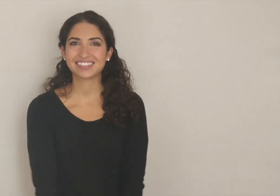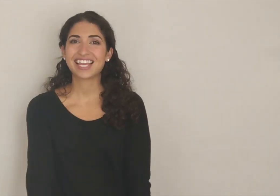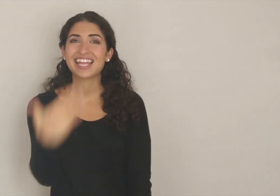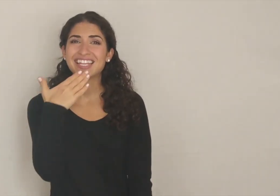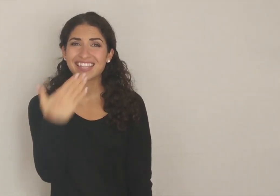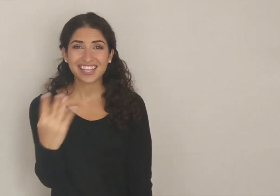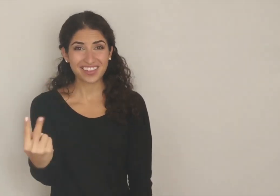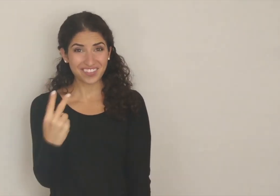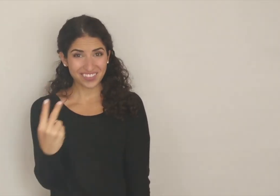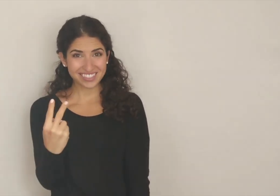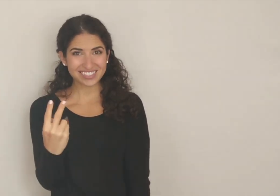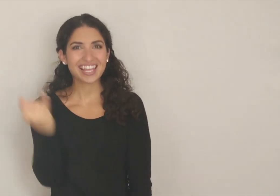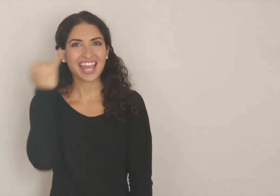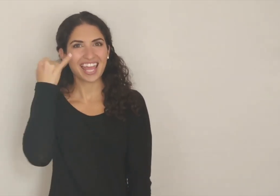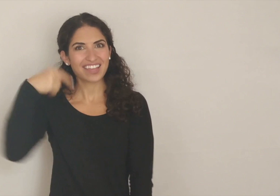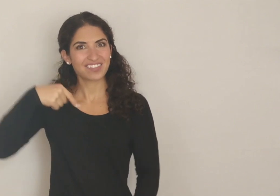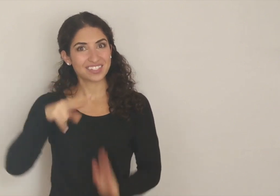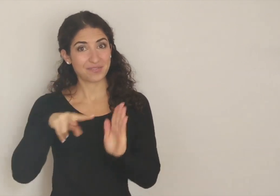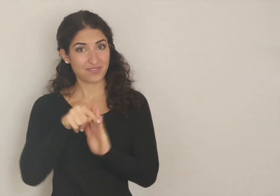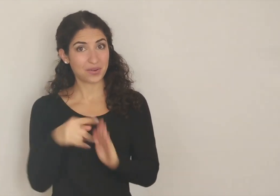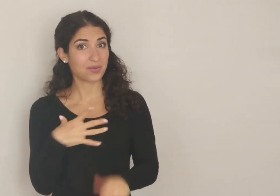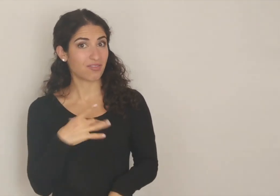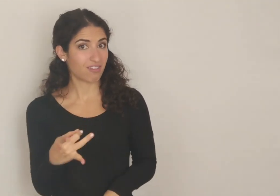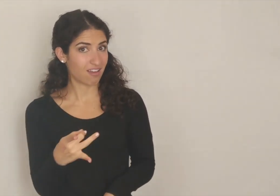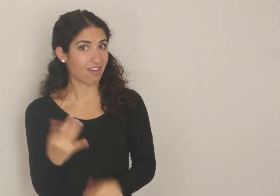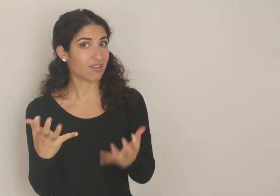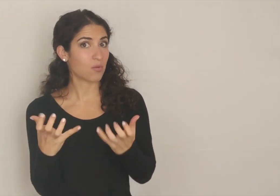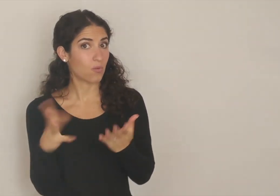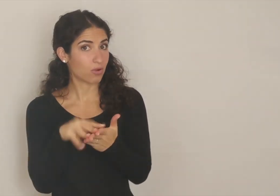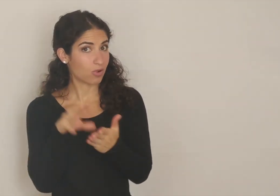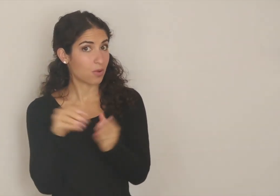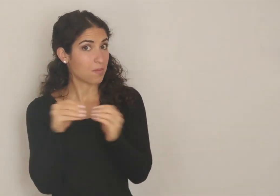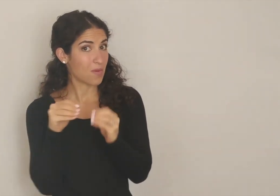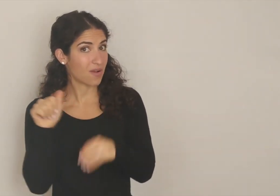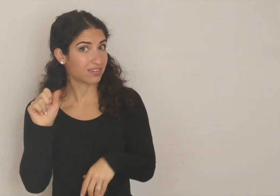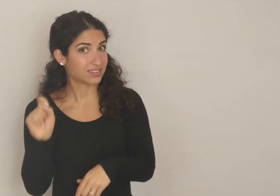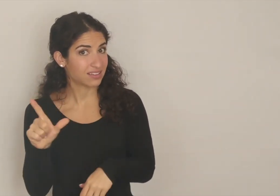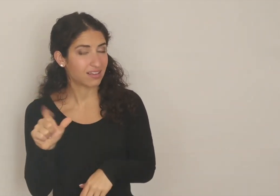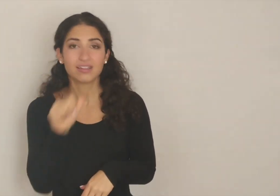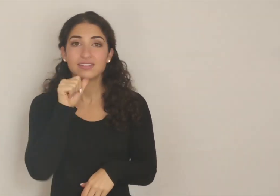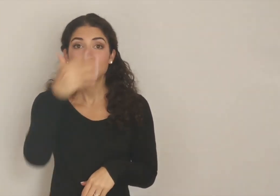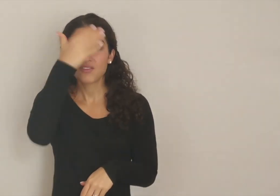Thank you so much for watching! If you like this video and you want to learn more ASL...